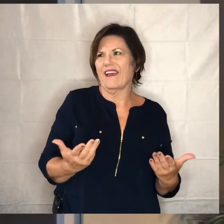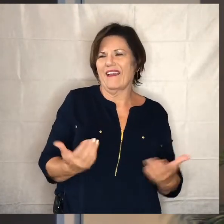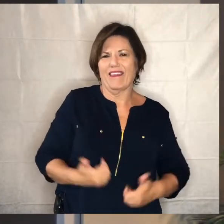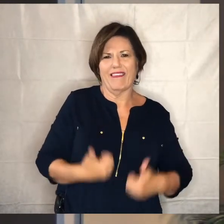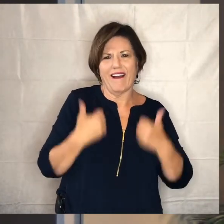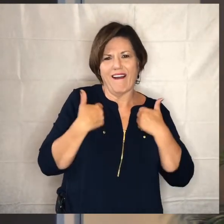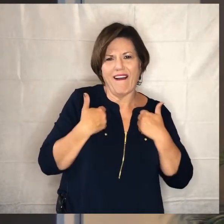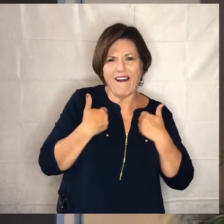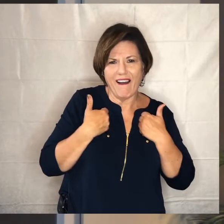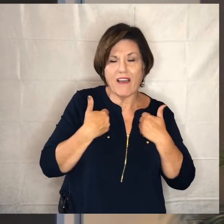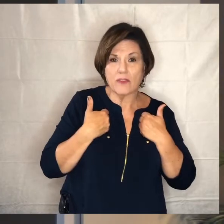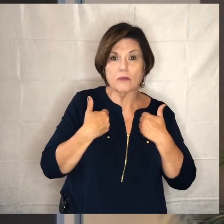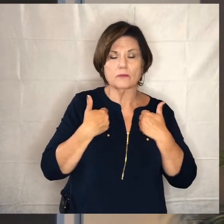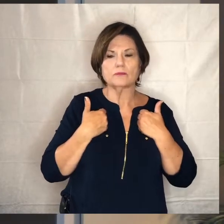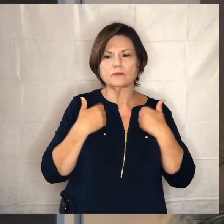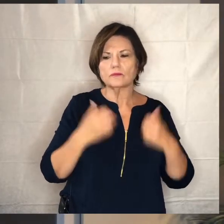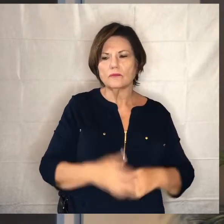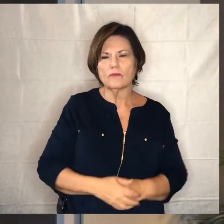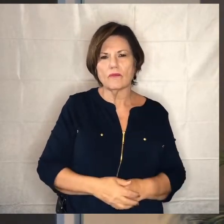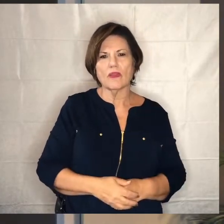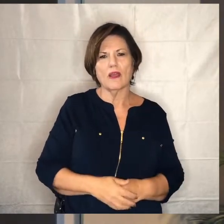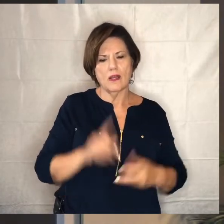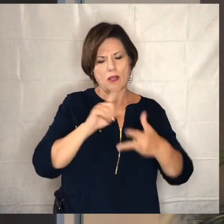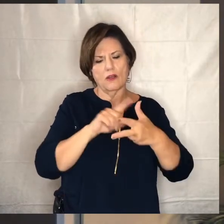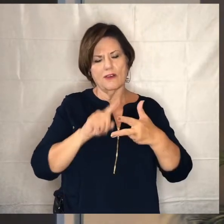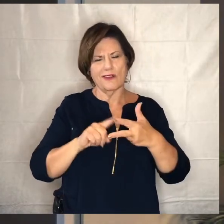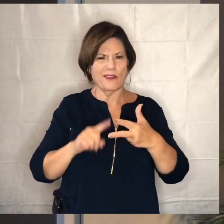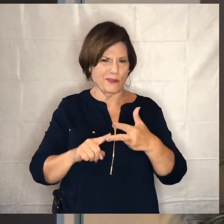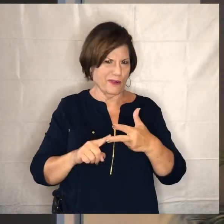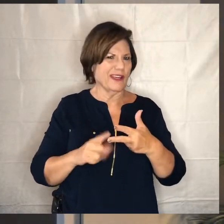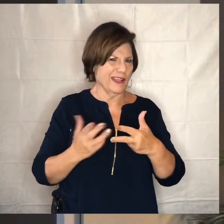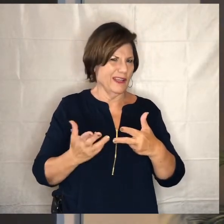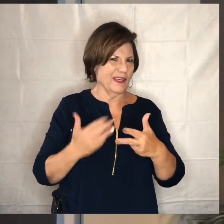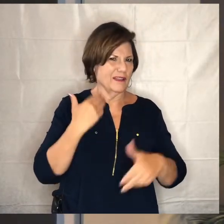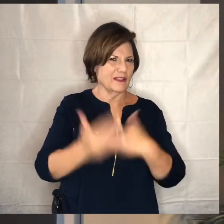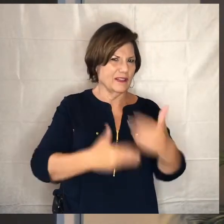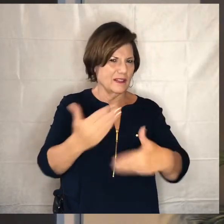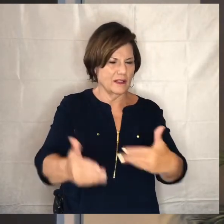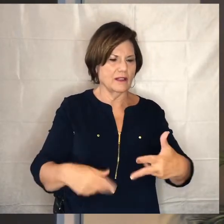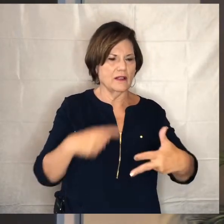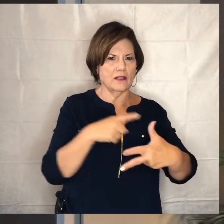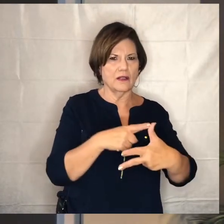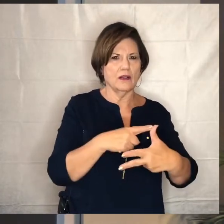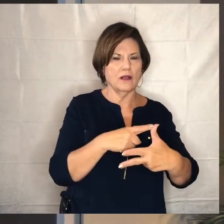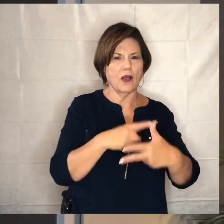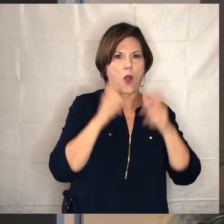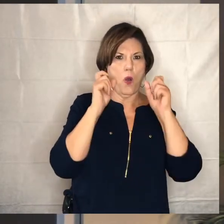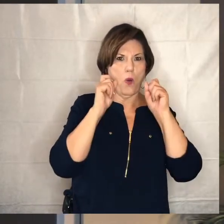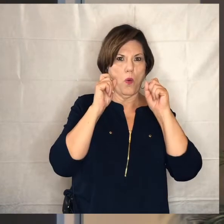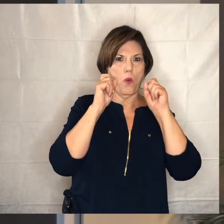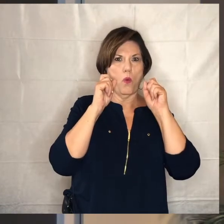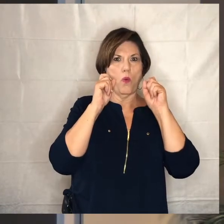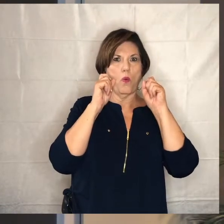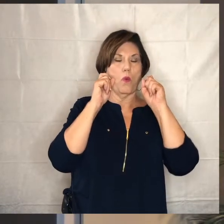i would kind of uh put it down into sort of three movements right the first movement is that there's a wake-up call that takes place